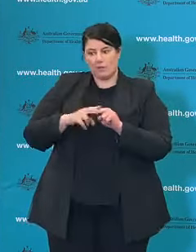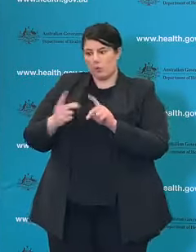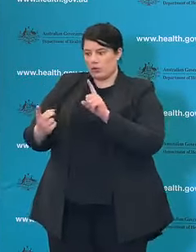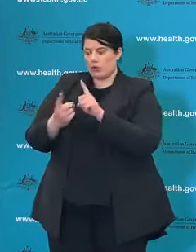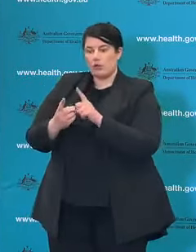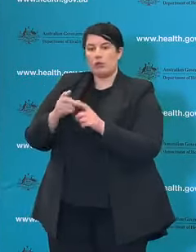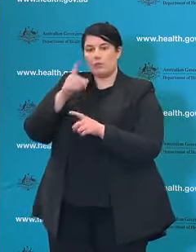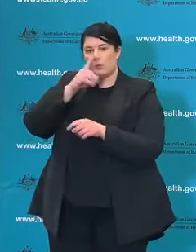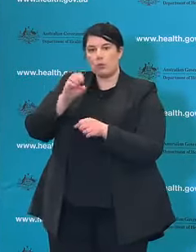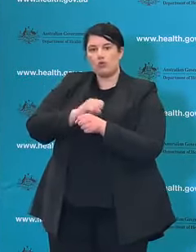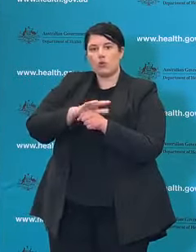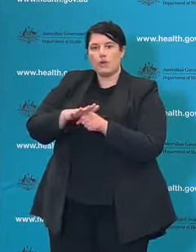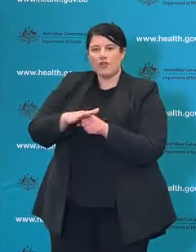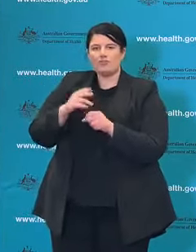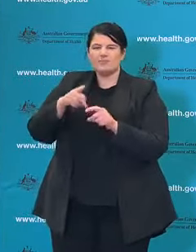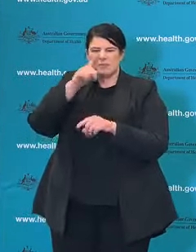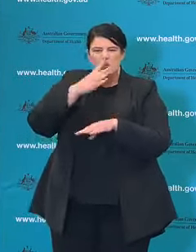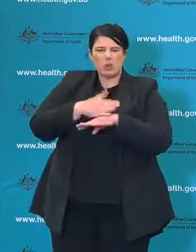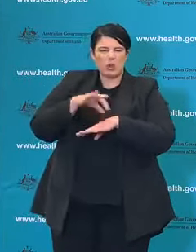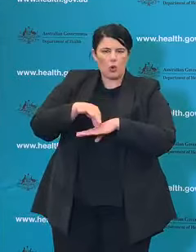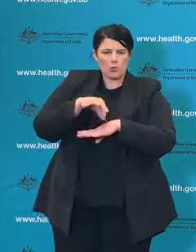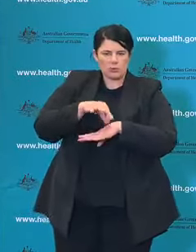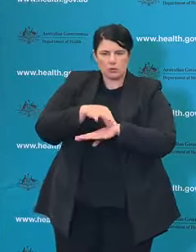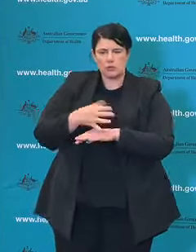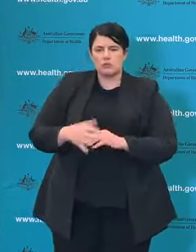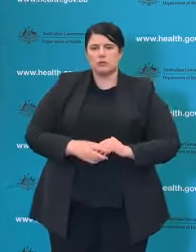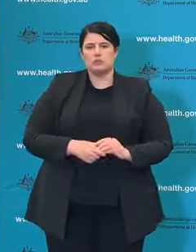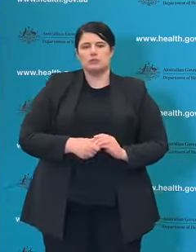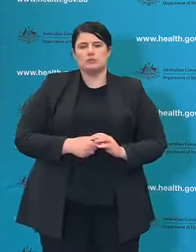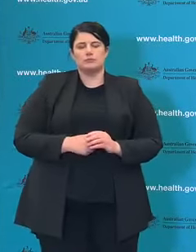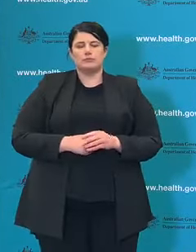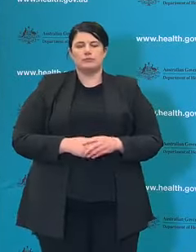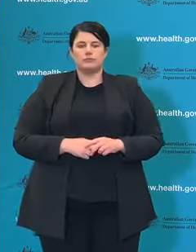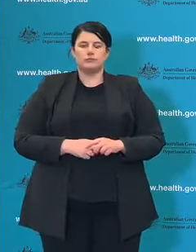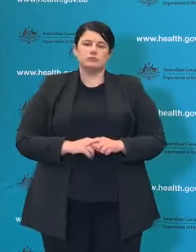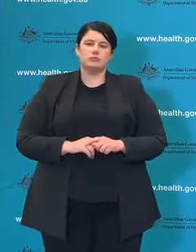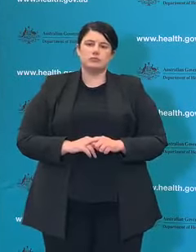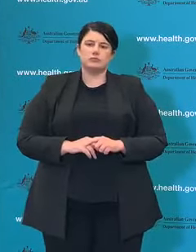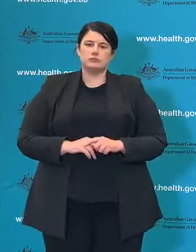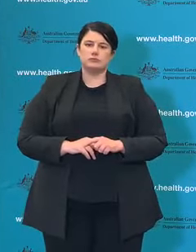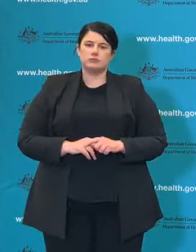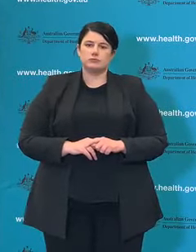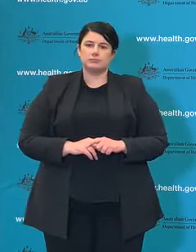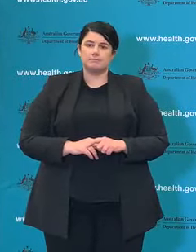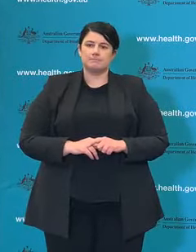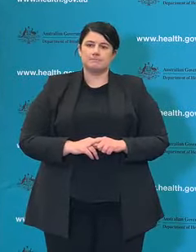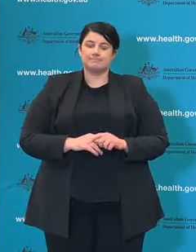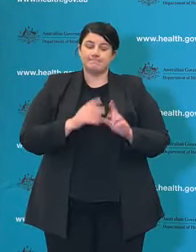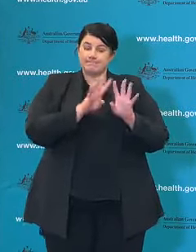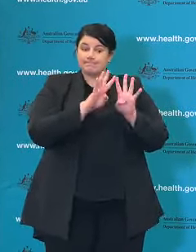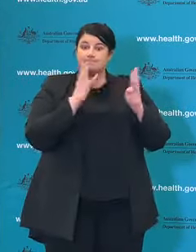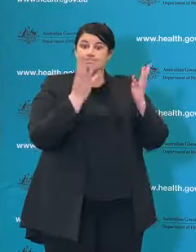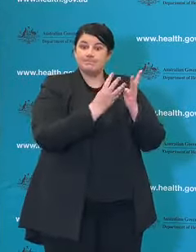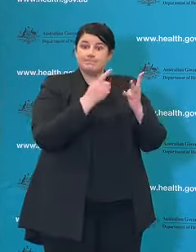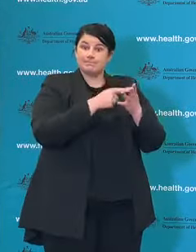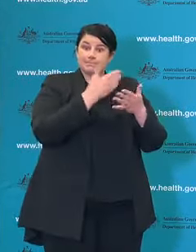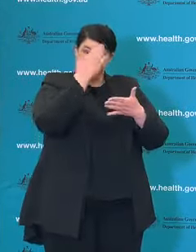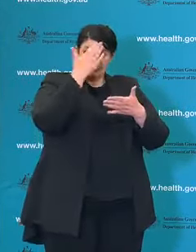Well look I want to just clarify that. The Infection Control Expert Group (ICEG) didn't stop short.